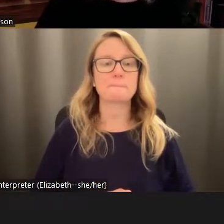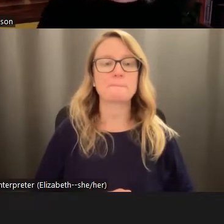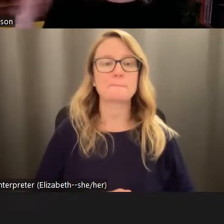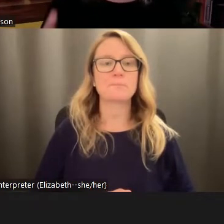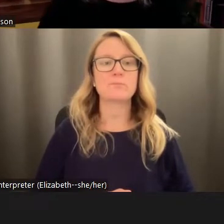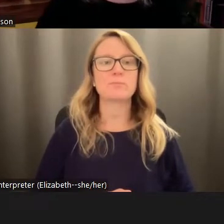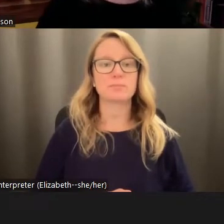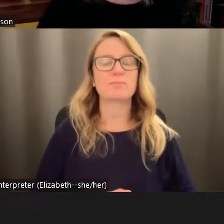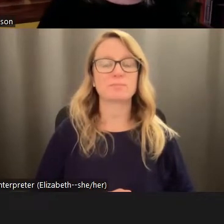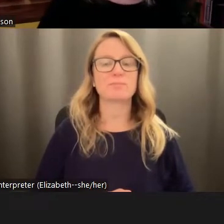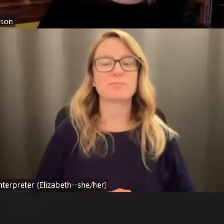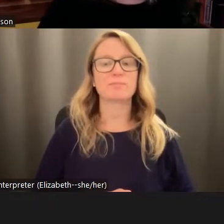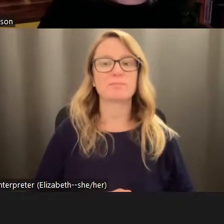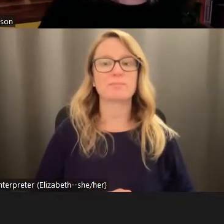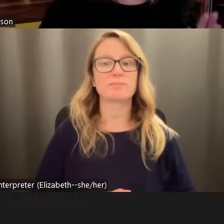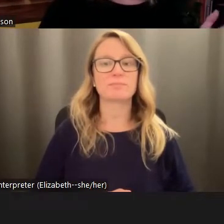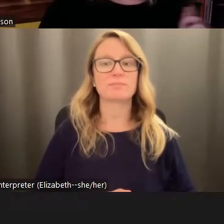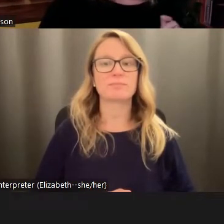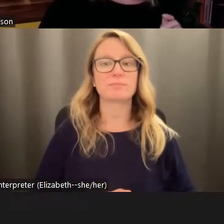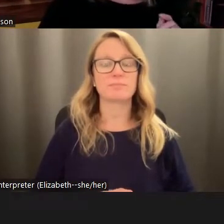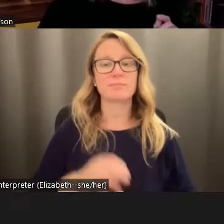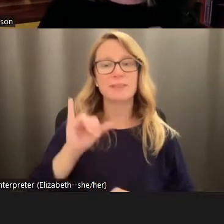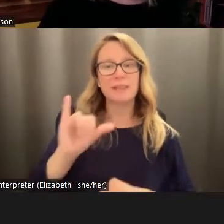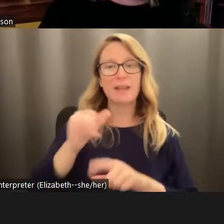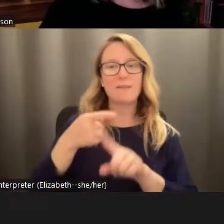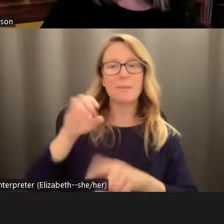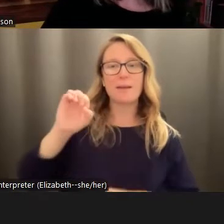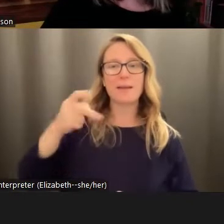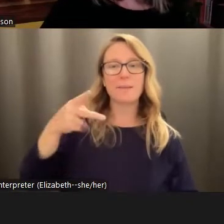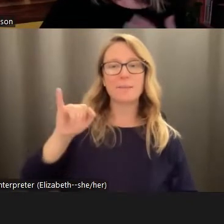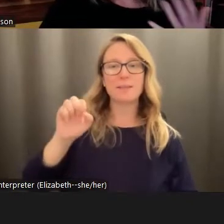So that's from I think Episode Three in the podcast. But as the